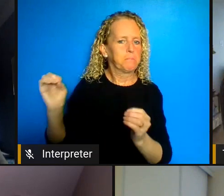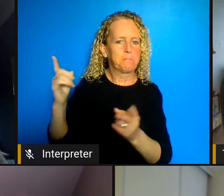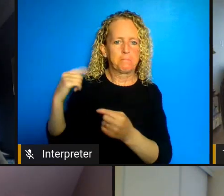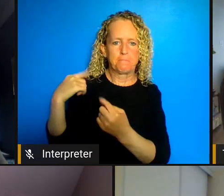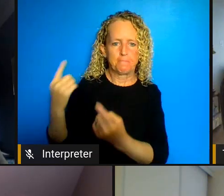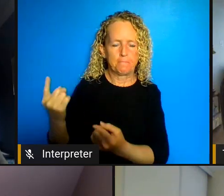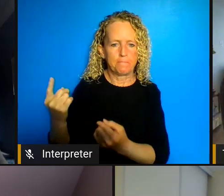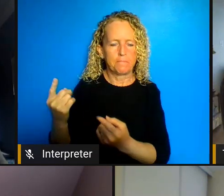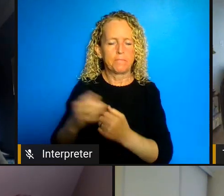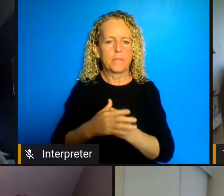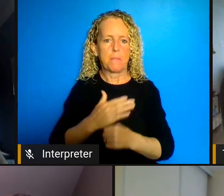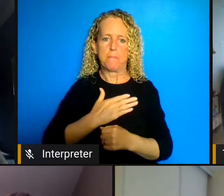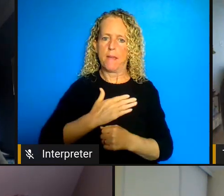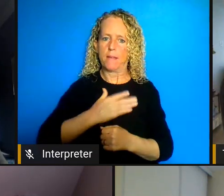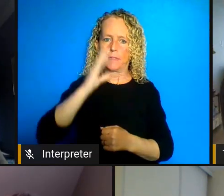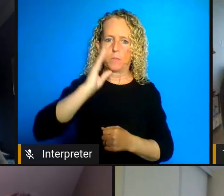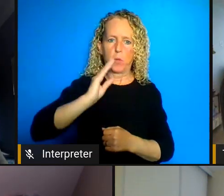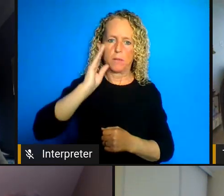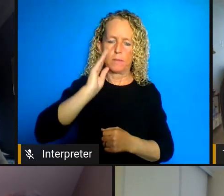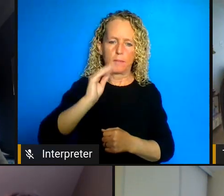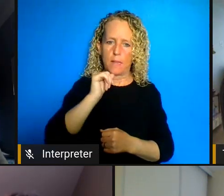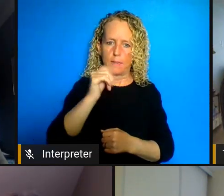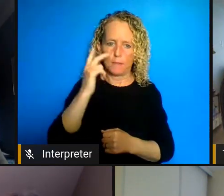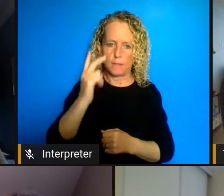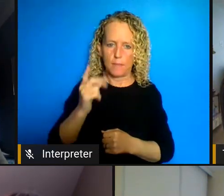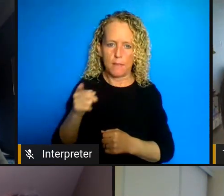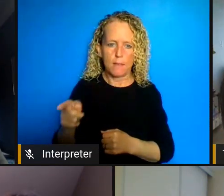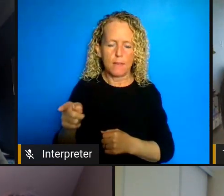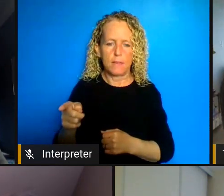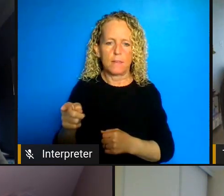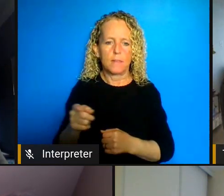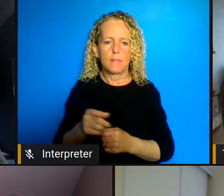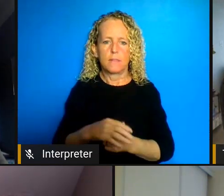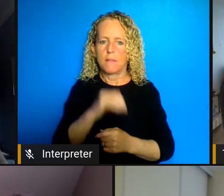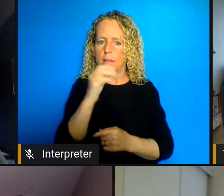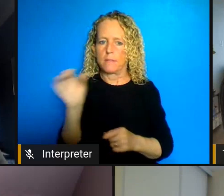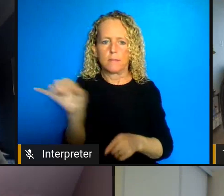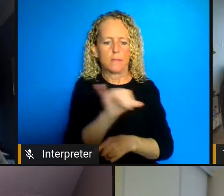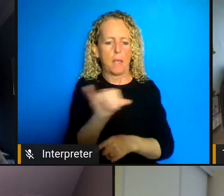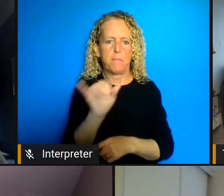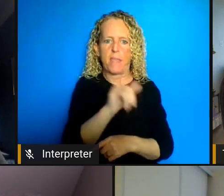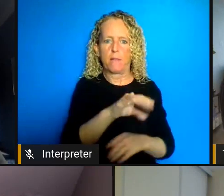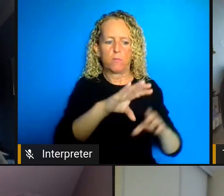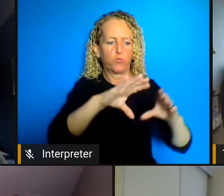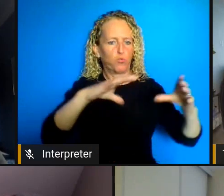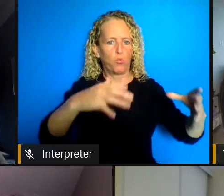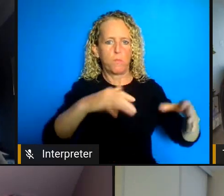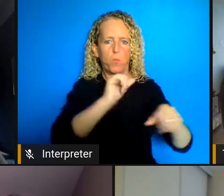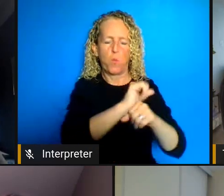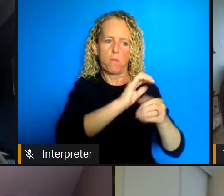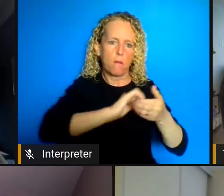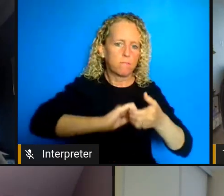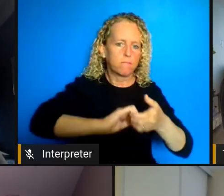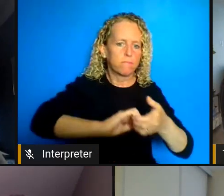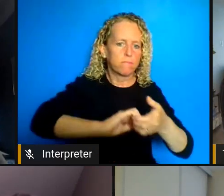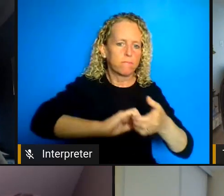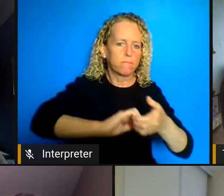have not seen it in the same way as I saw in that context so the Disability